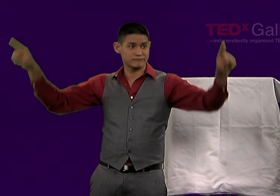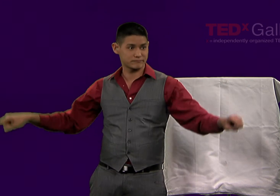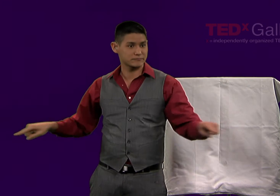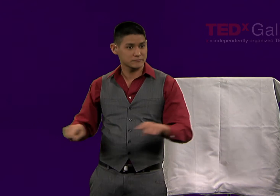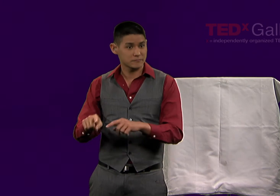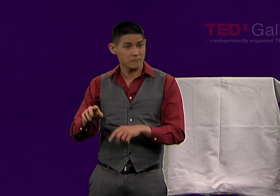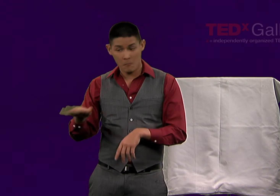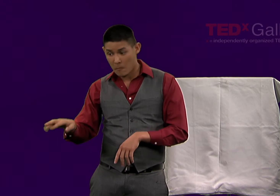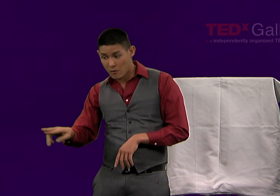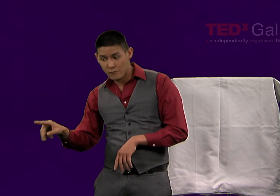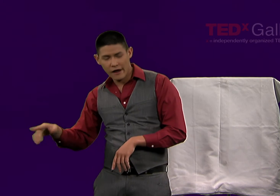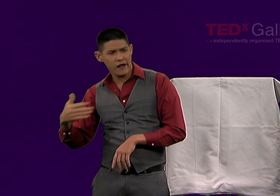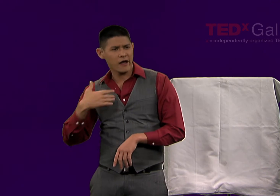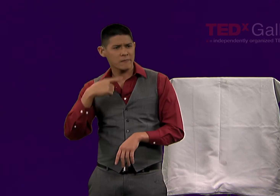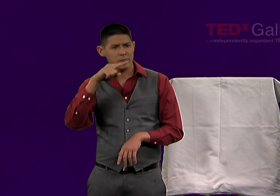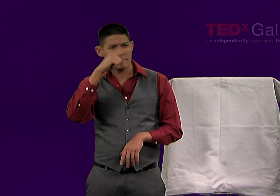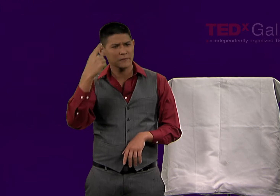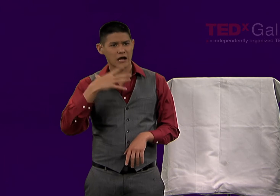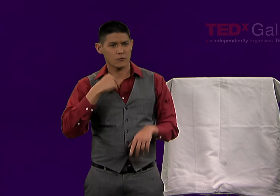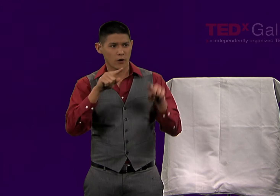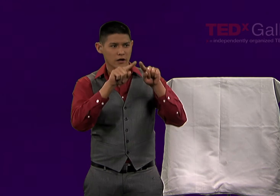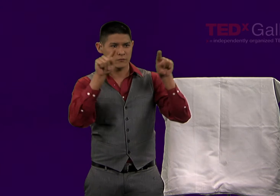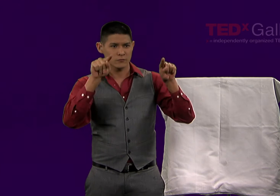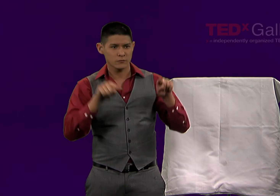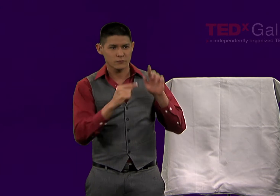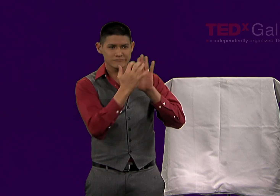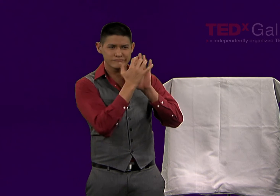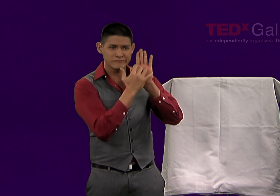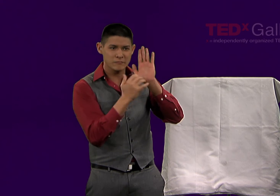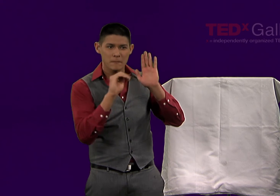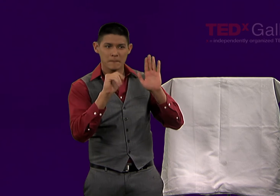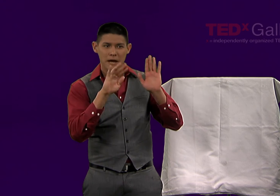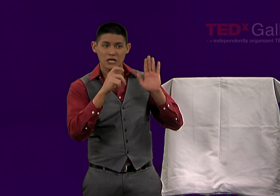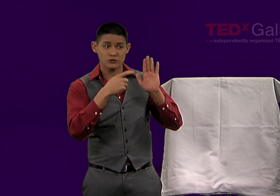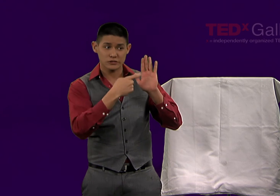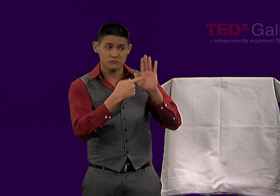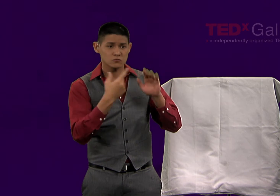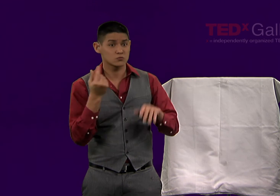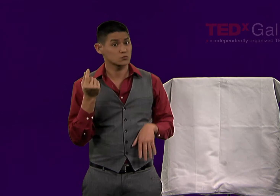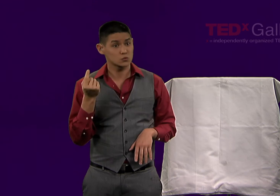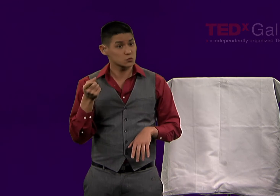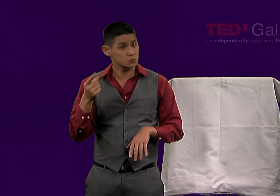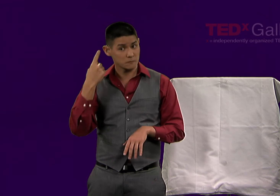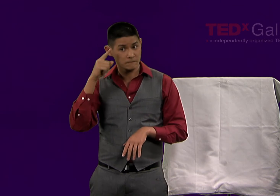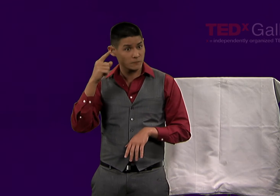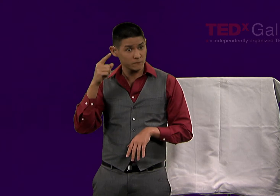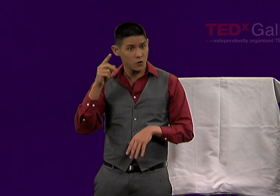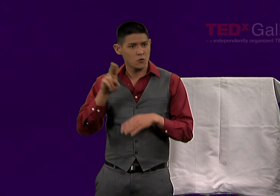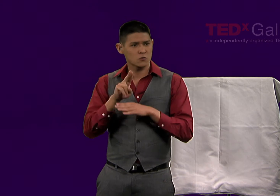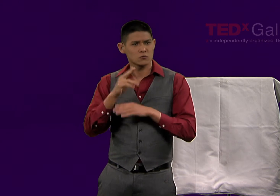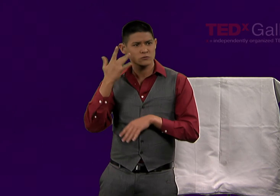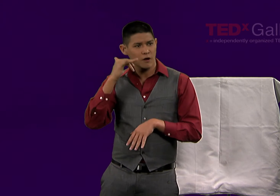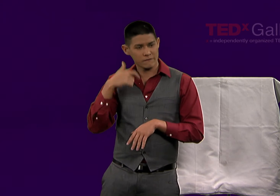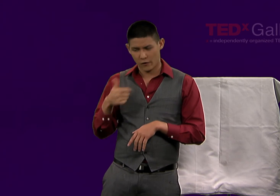There's often a small area with a QR code, a pixelated symbol that you can then take a picture of